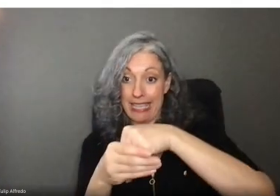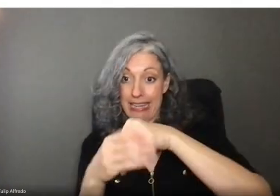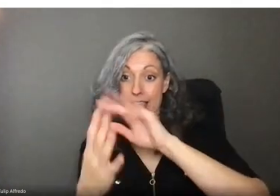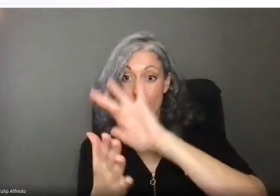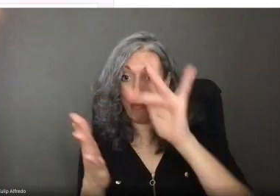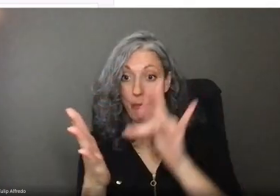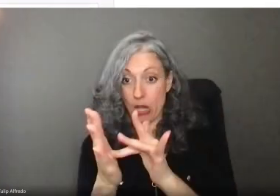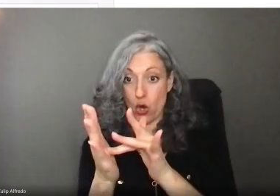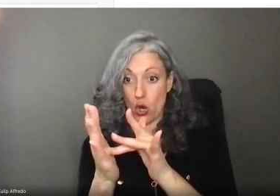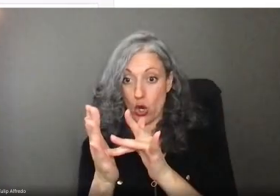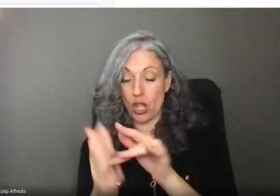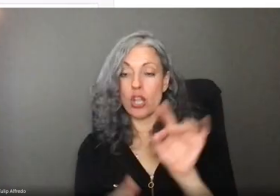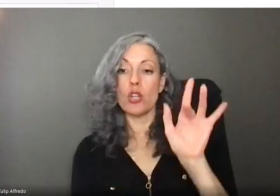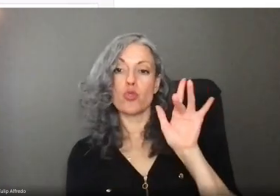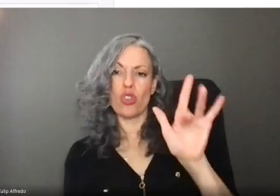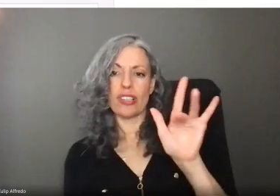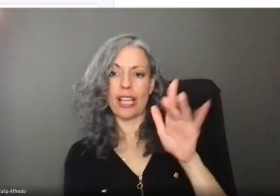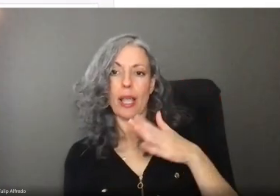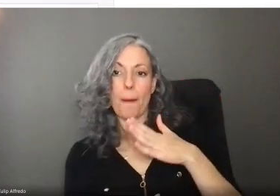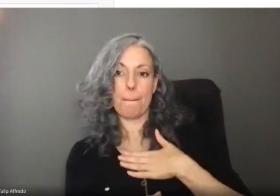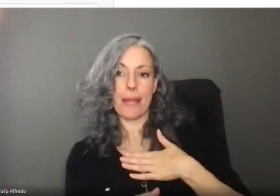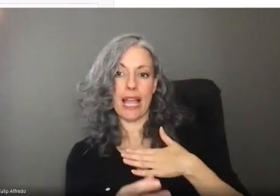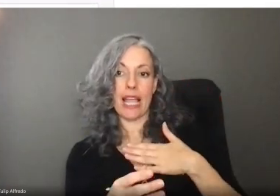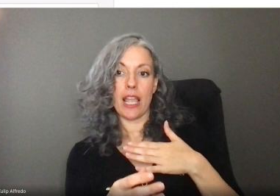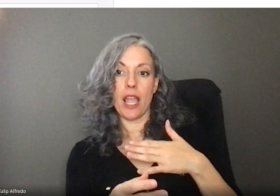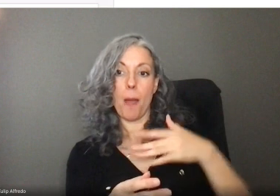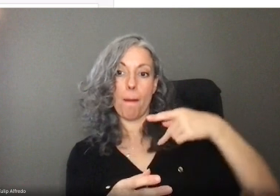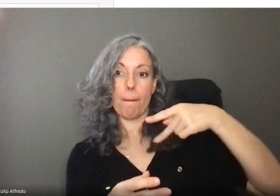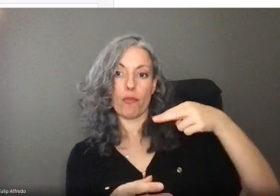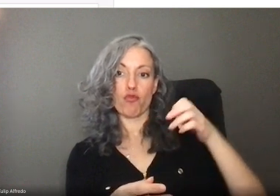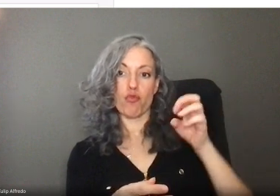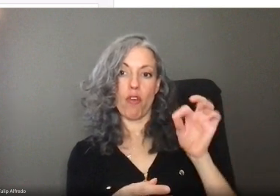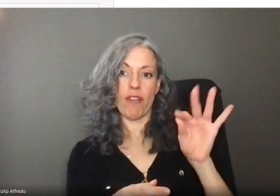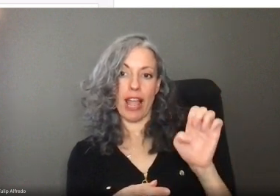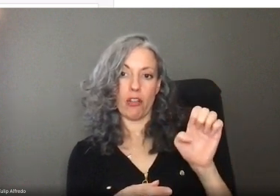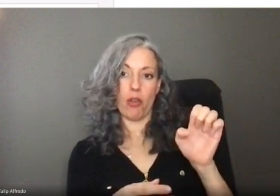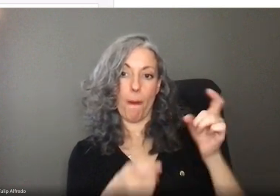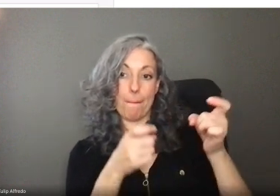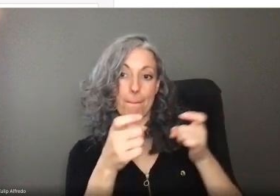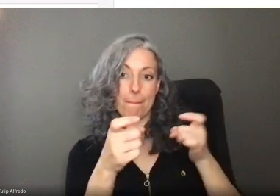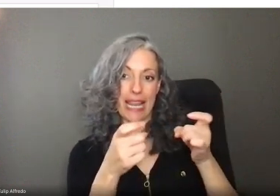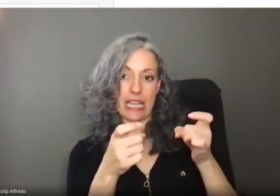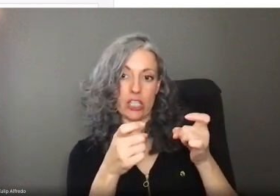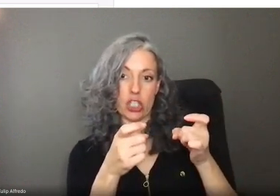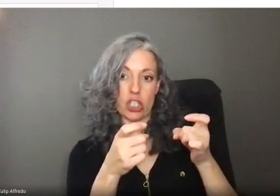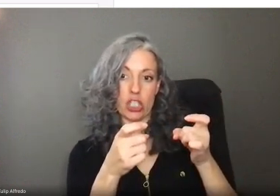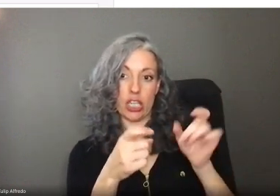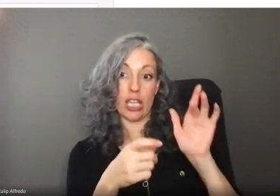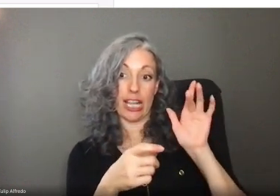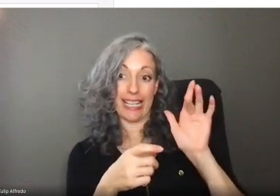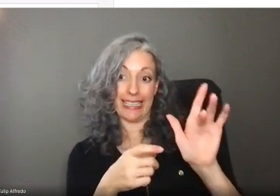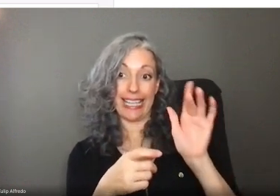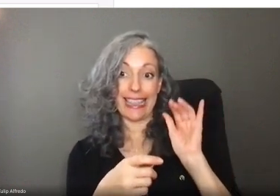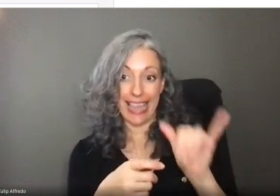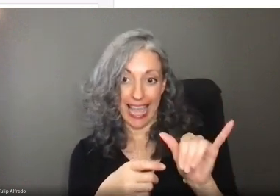Click on Manage my profile to read them. If there are actions you need to complete. There'll be a red circle with a number in it next to the Action Center.